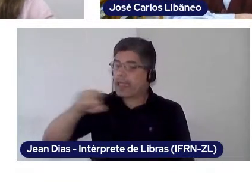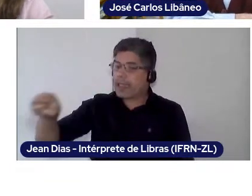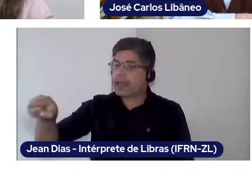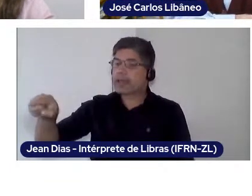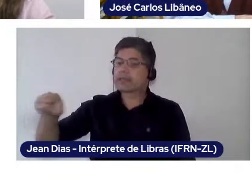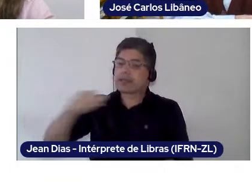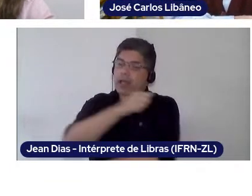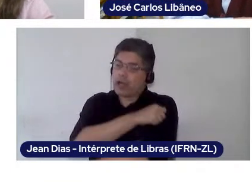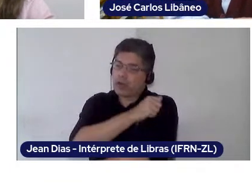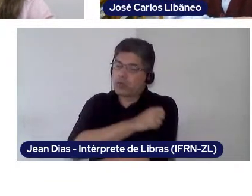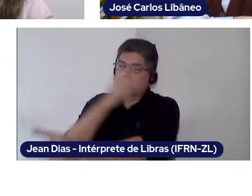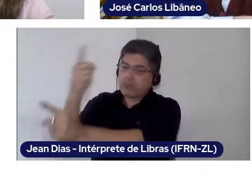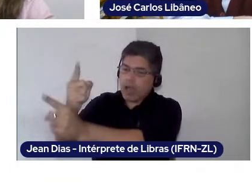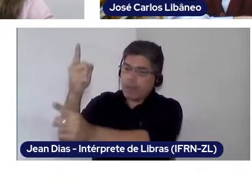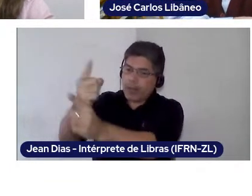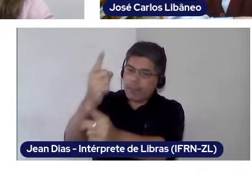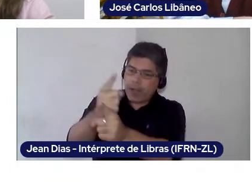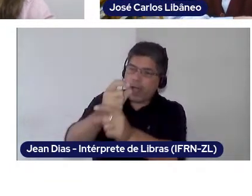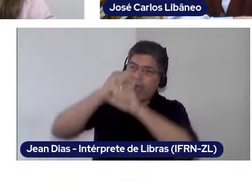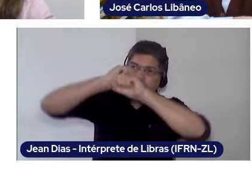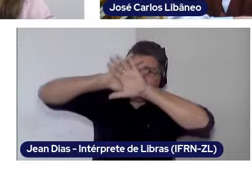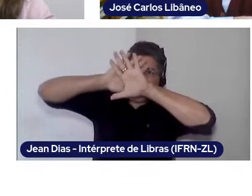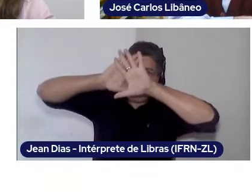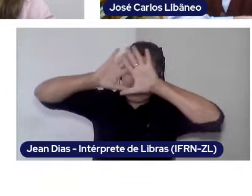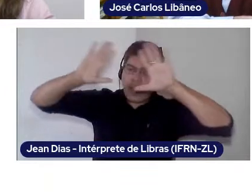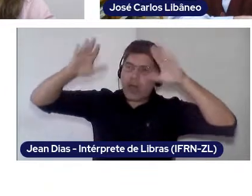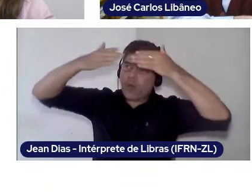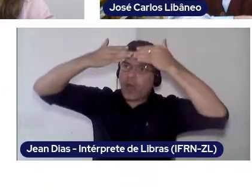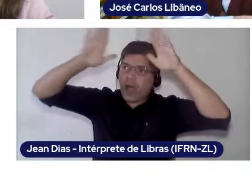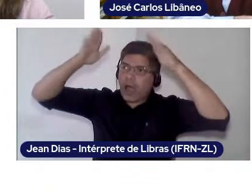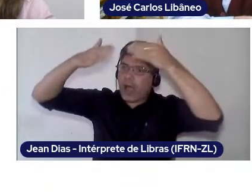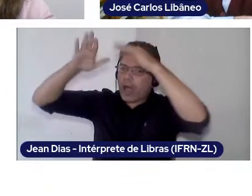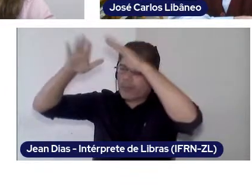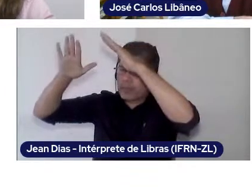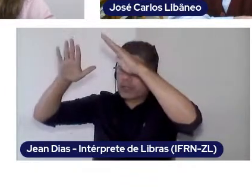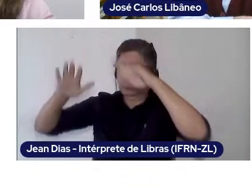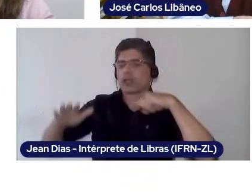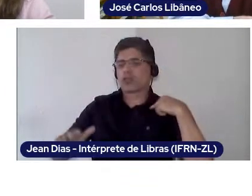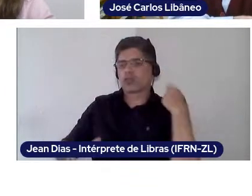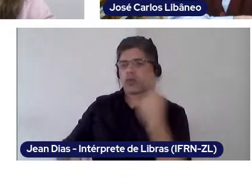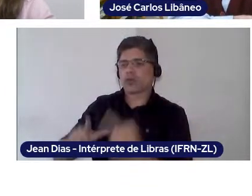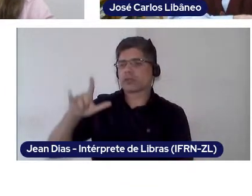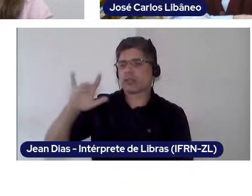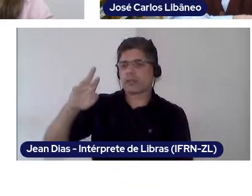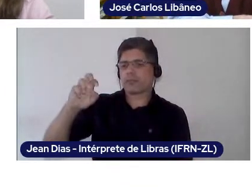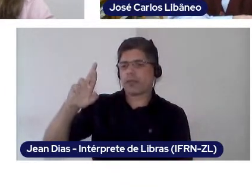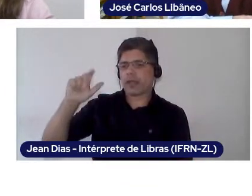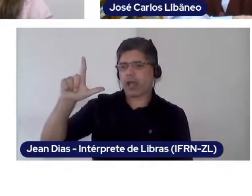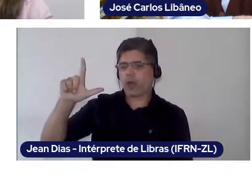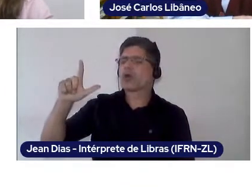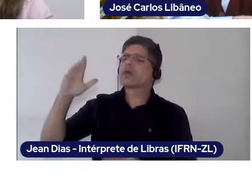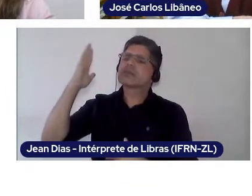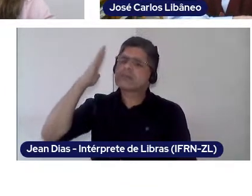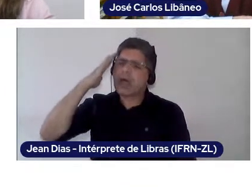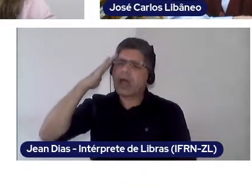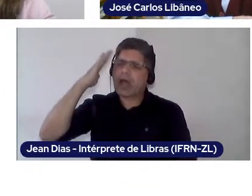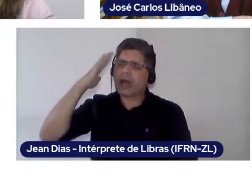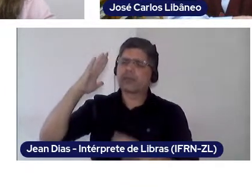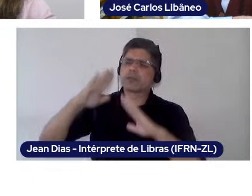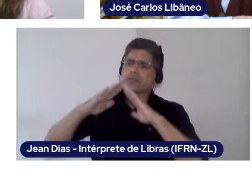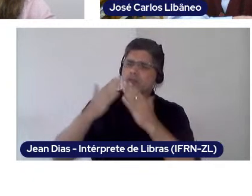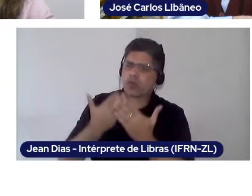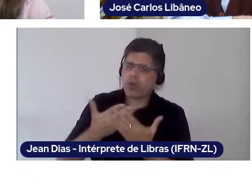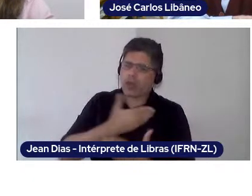that do not denotate contradiction. A real liberal knows the importance of public schools. They know how important a high quality education has, in humanistic terms.